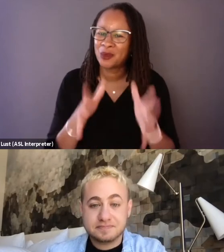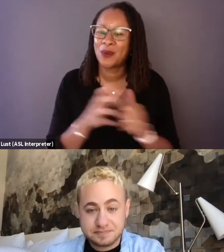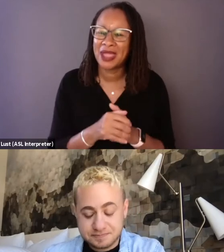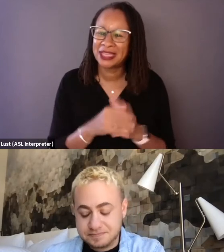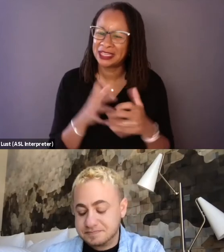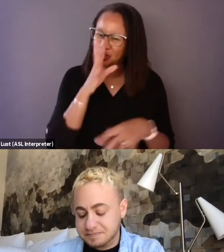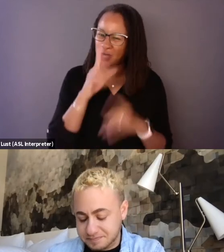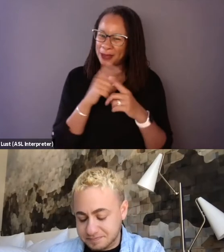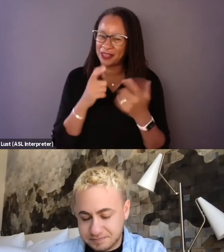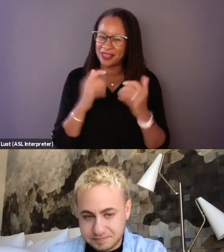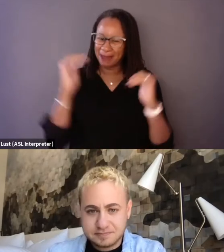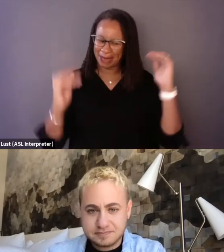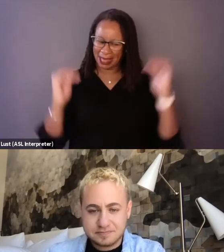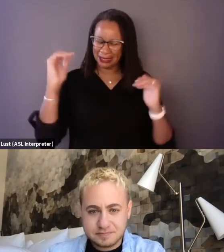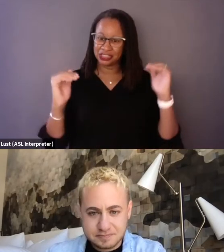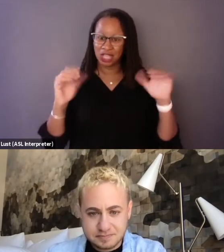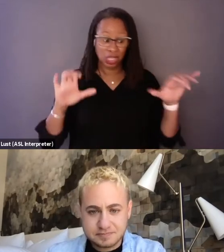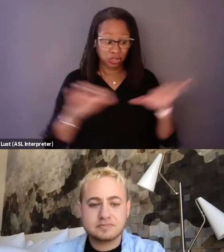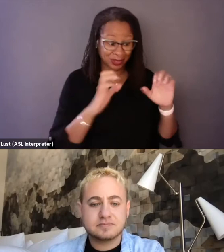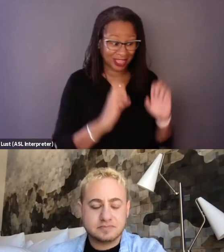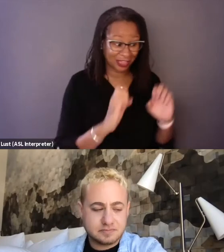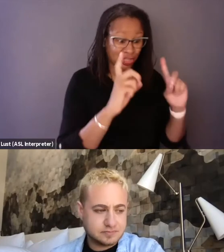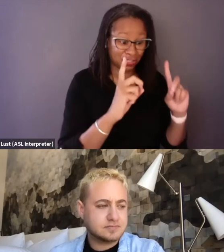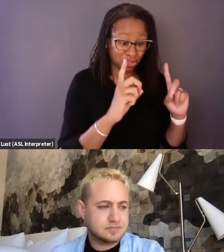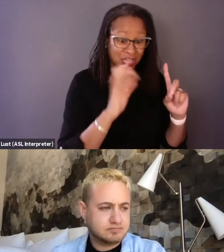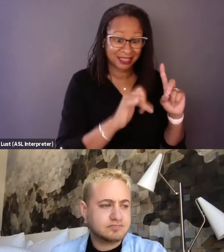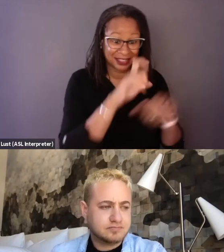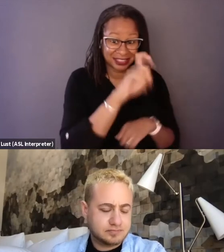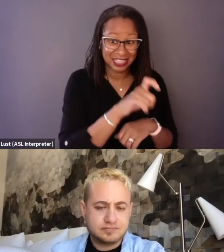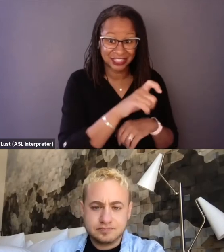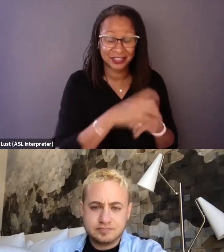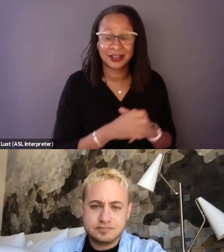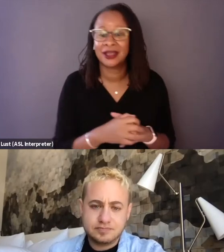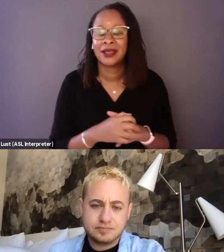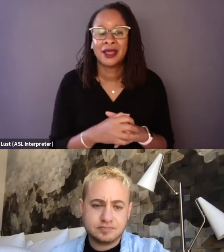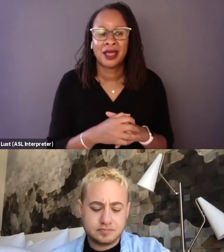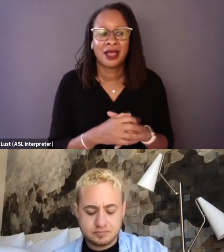of doing the education that is necessary unfortunately with a topic like this,